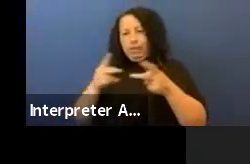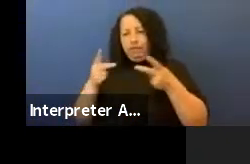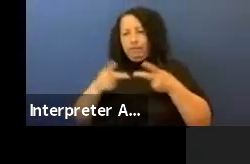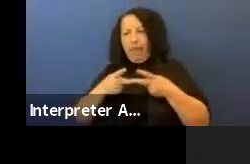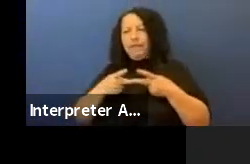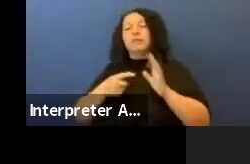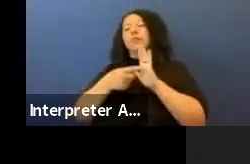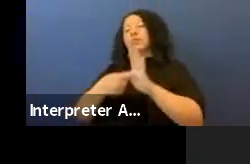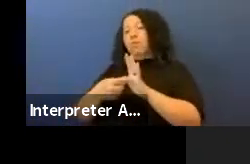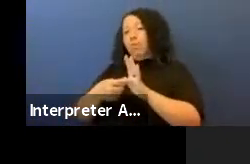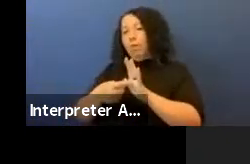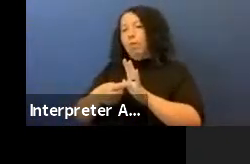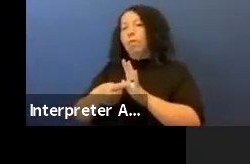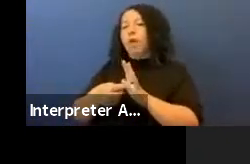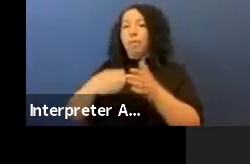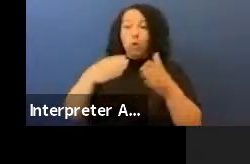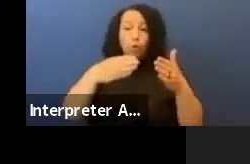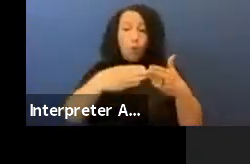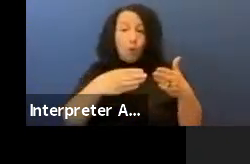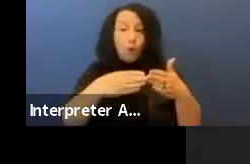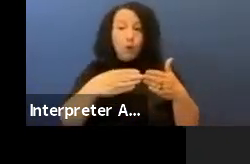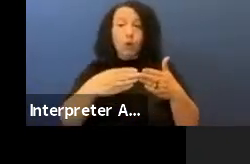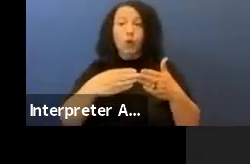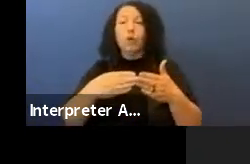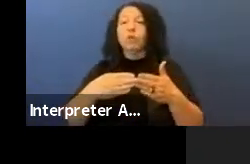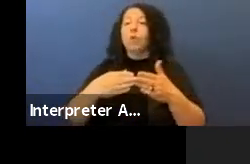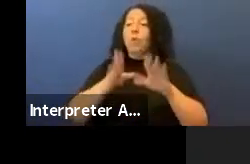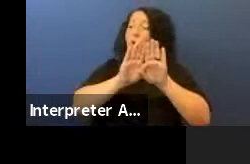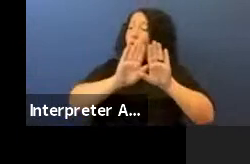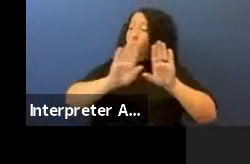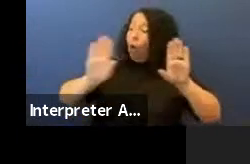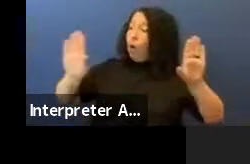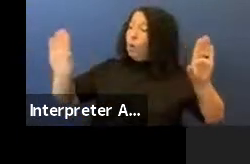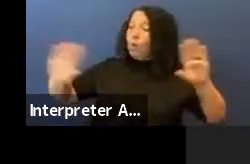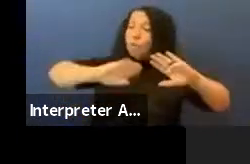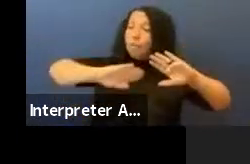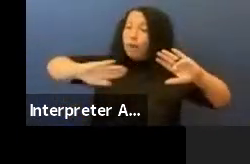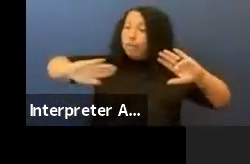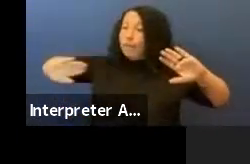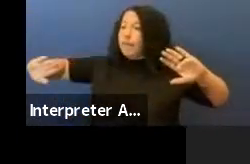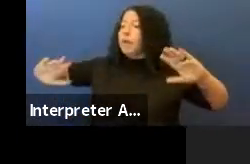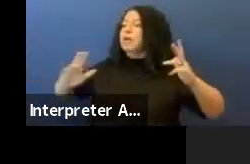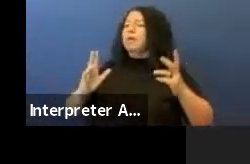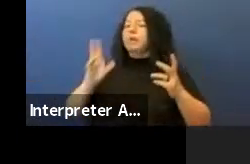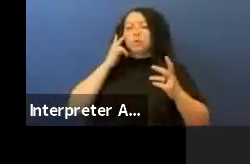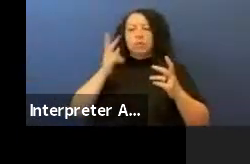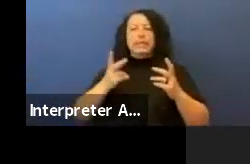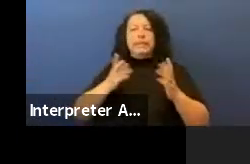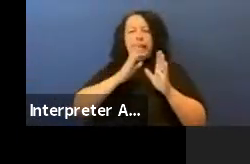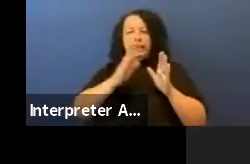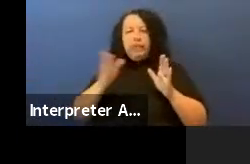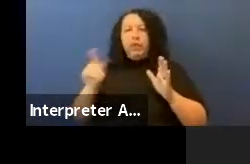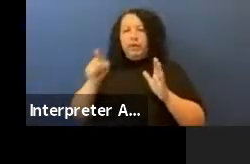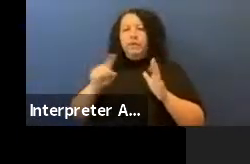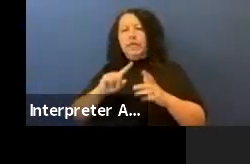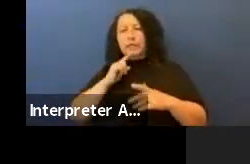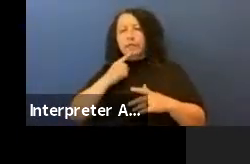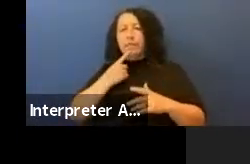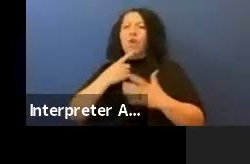a long row of kind of demarcation and so there's a series of these major projects and the Museum of Modern Art has